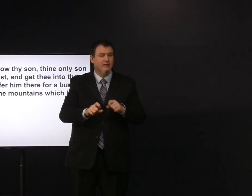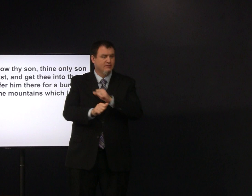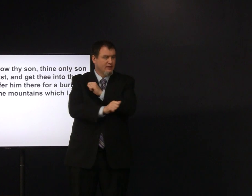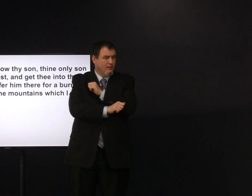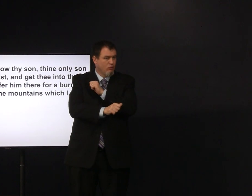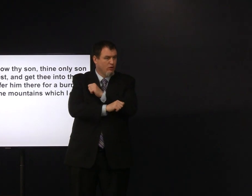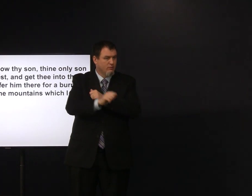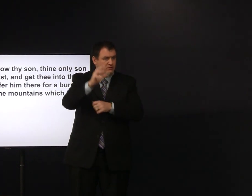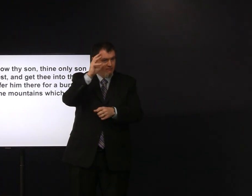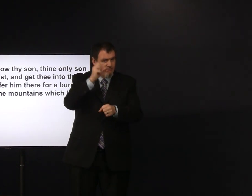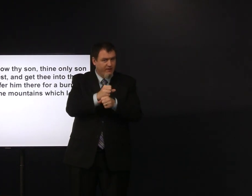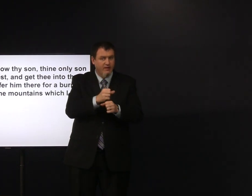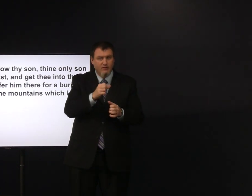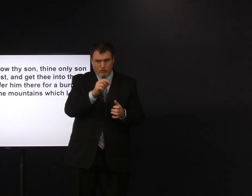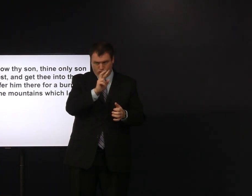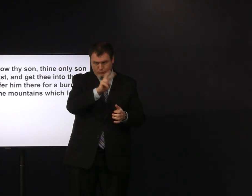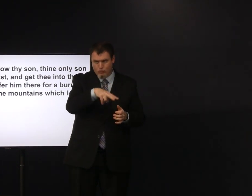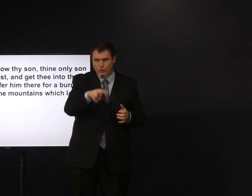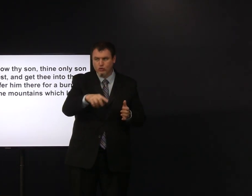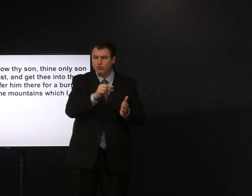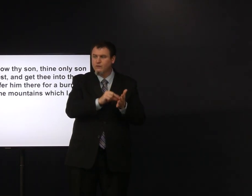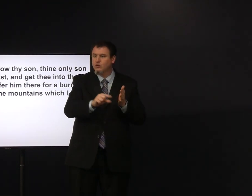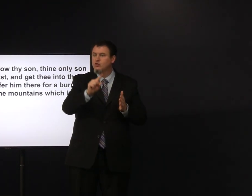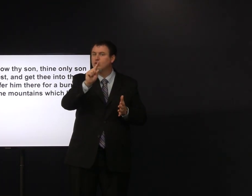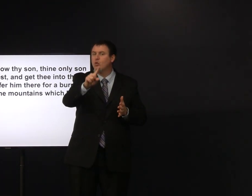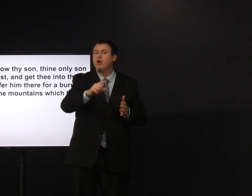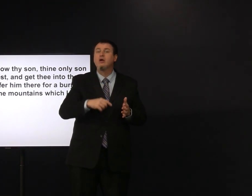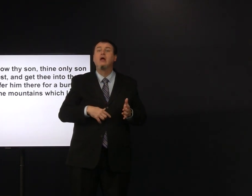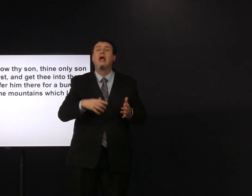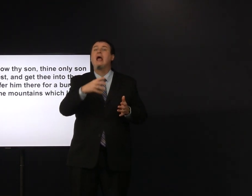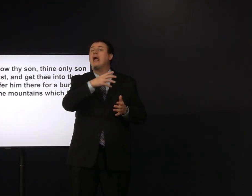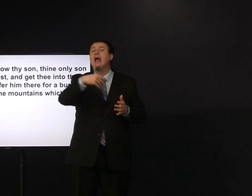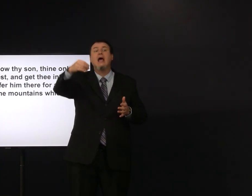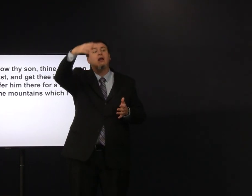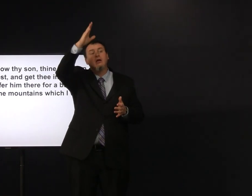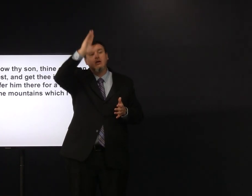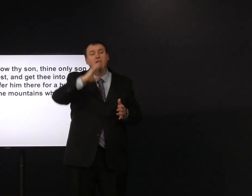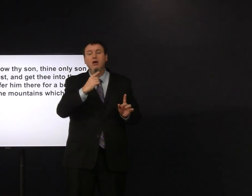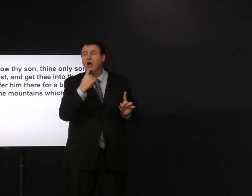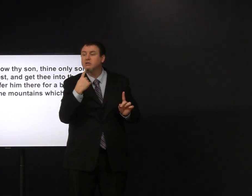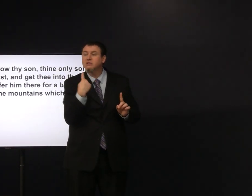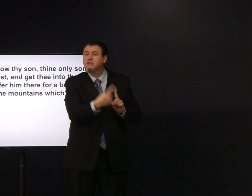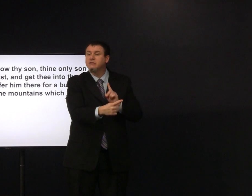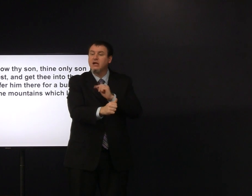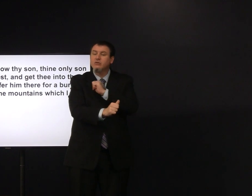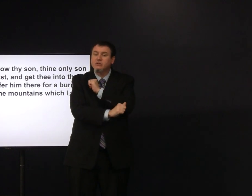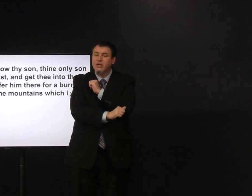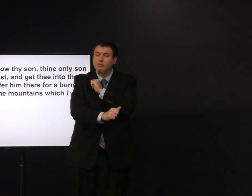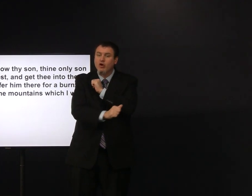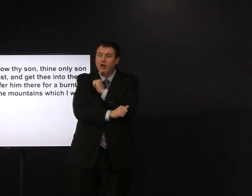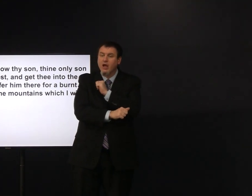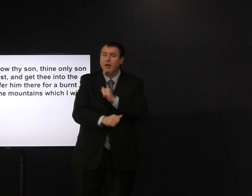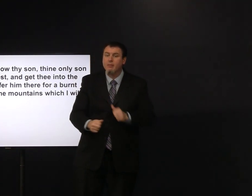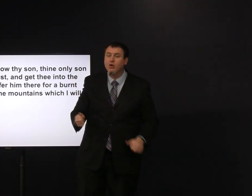God comes to test Abraham's faith in Genesis 22 and God tells Abraham